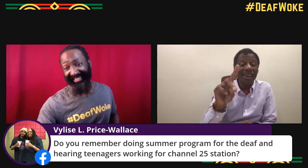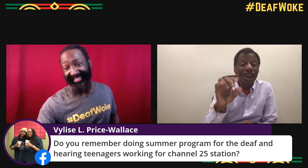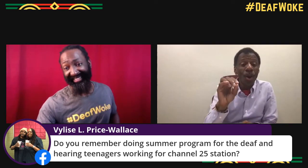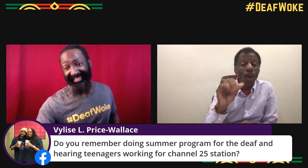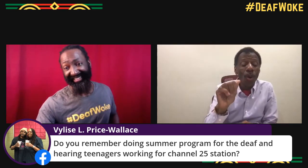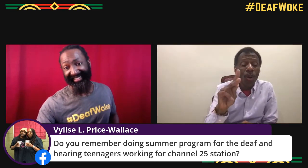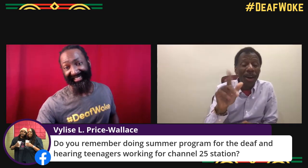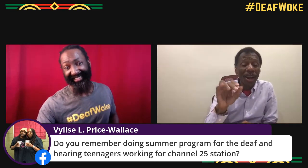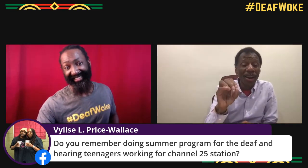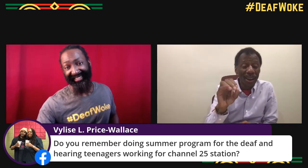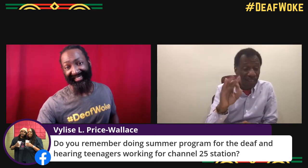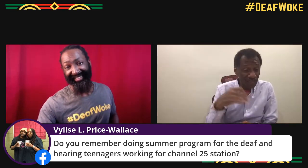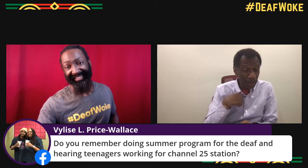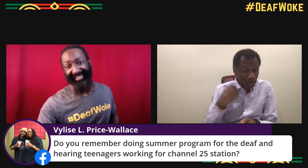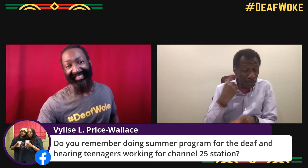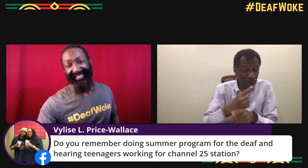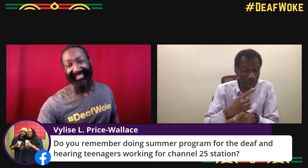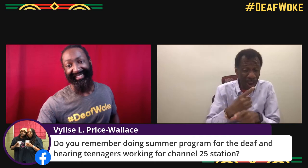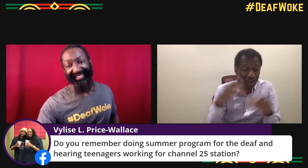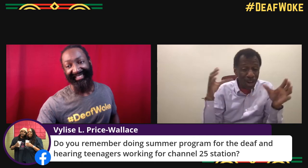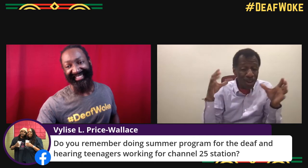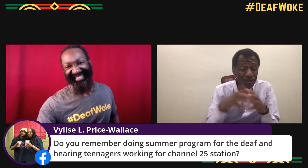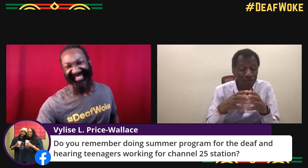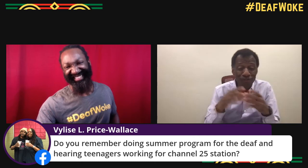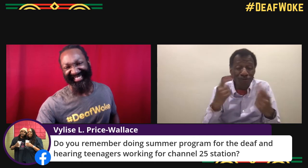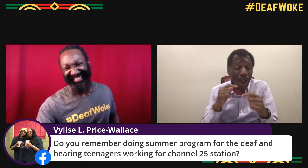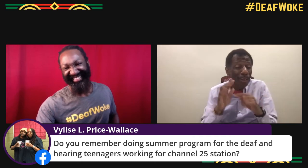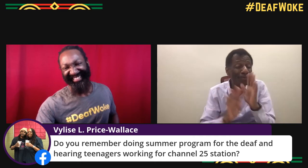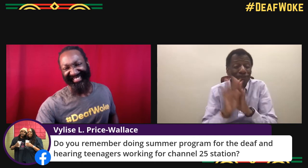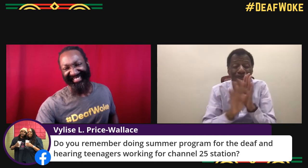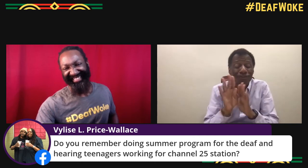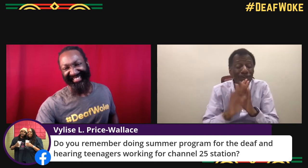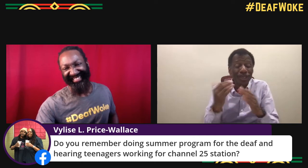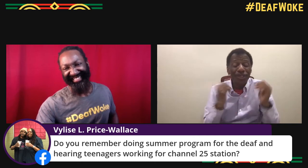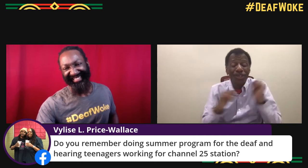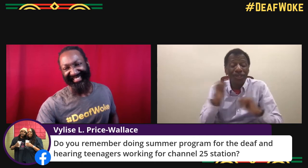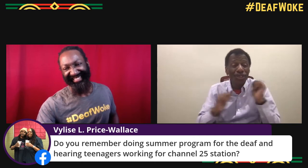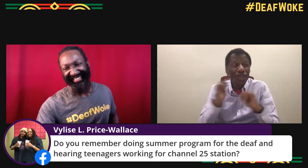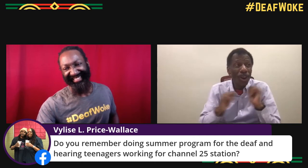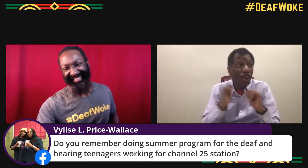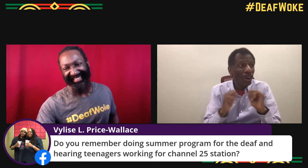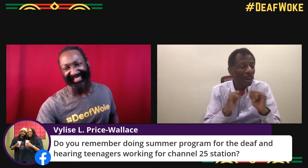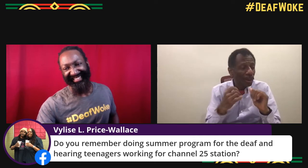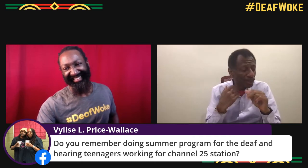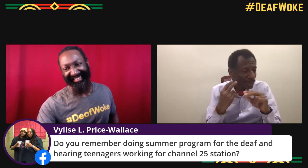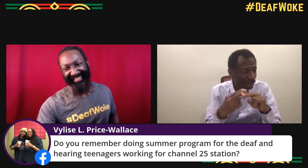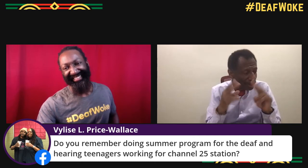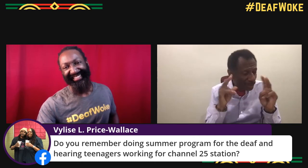That's a part of the history books. In Oakland? If I'm right I think it was done in Oakland, right?